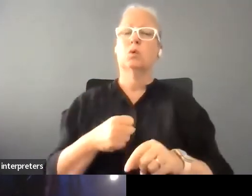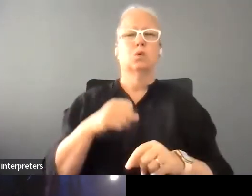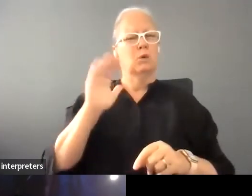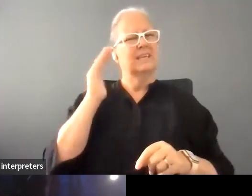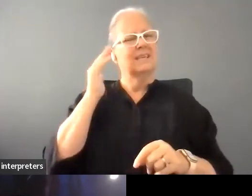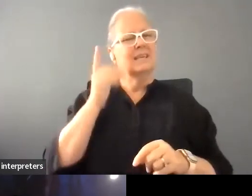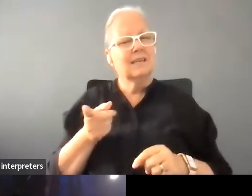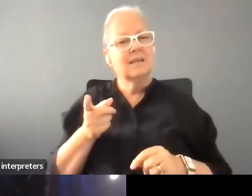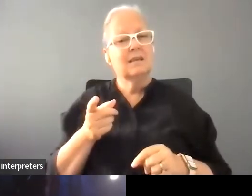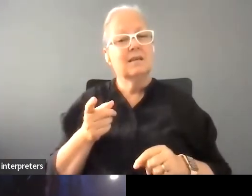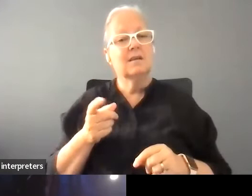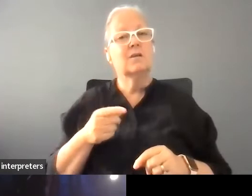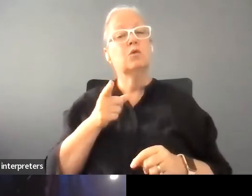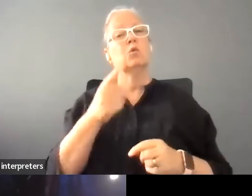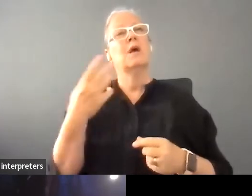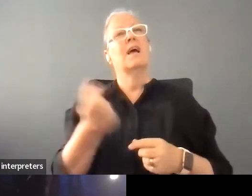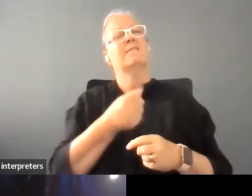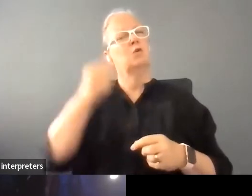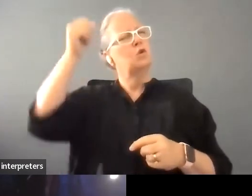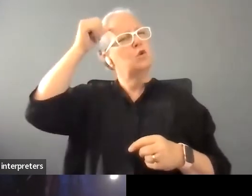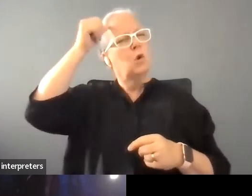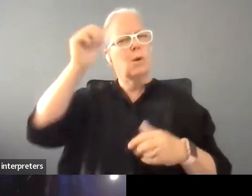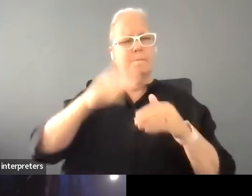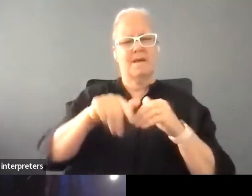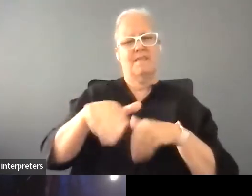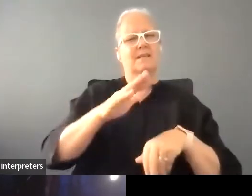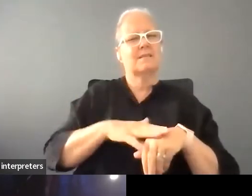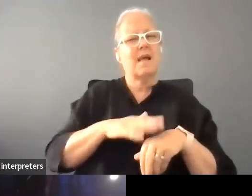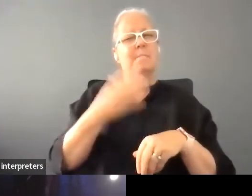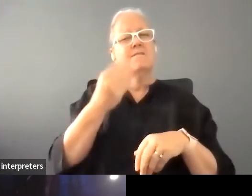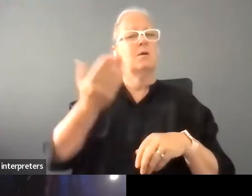about those things in the early days, you know you there's sort of no excuse for it for sure,